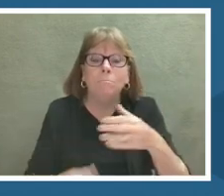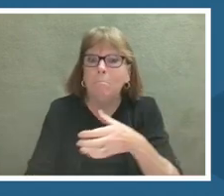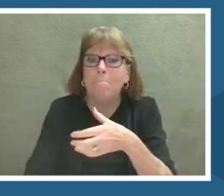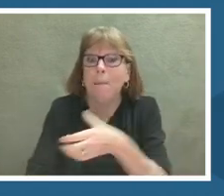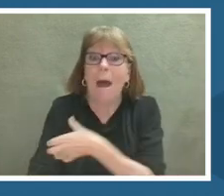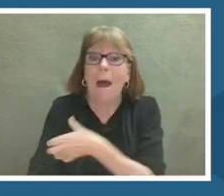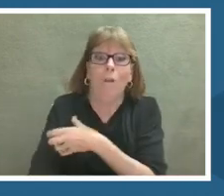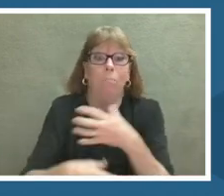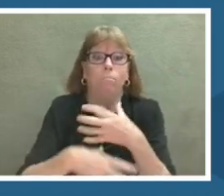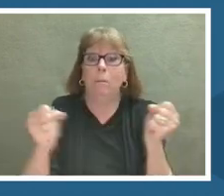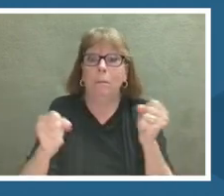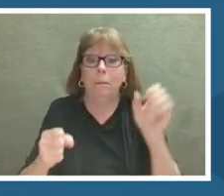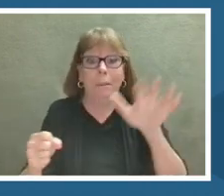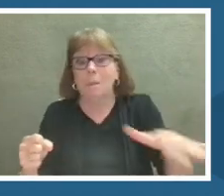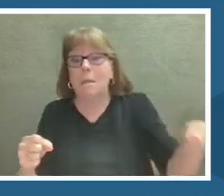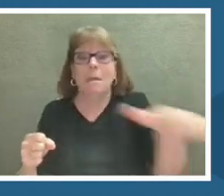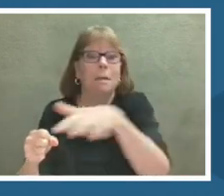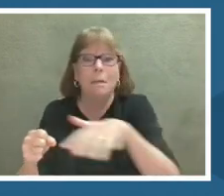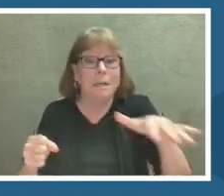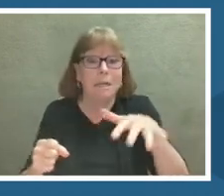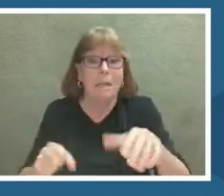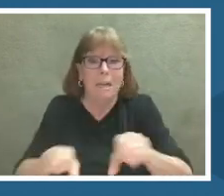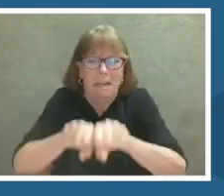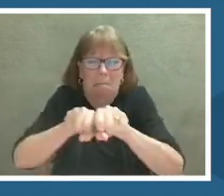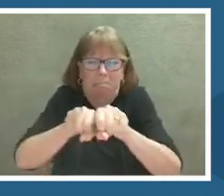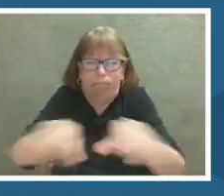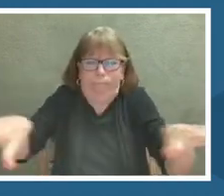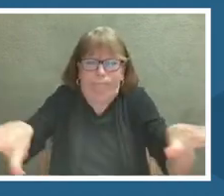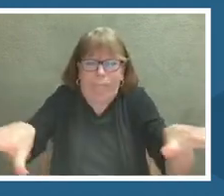A catastrophic blast known as a supernova.